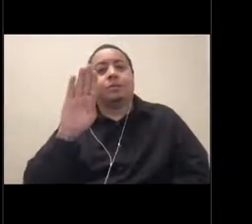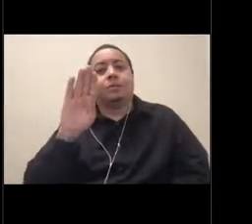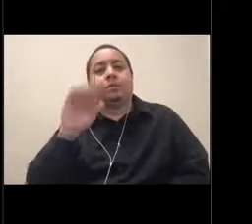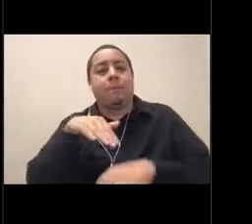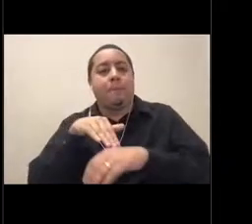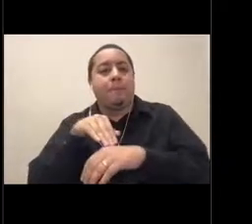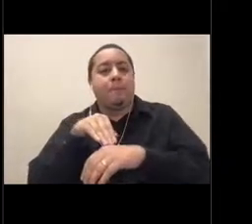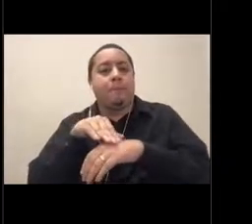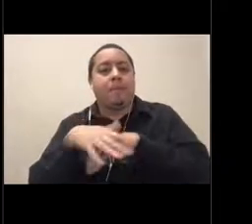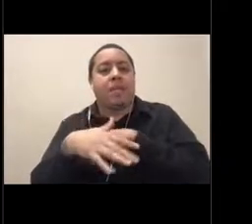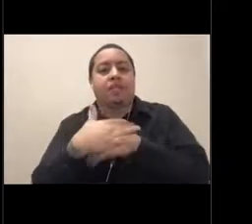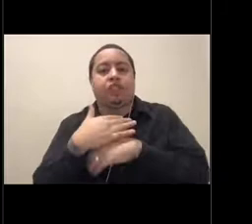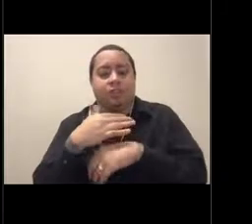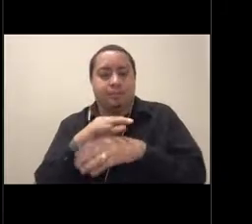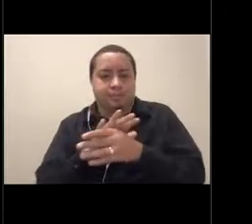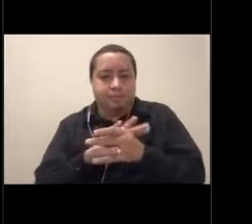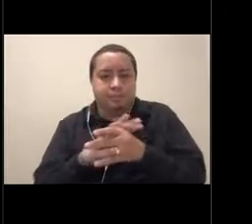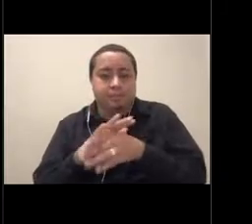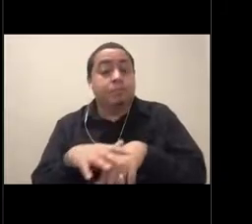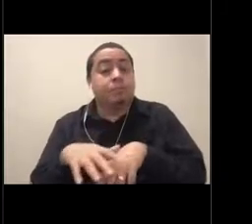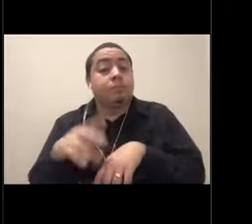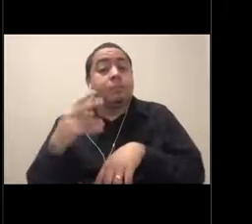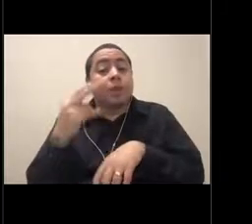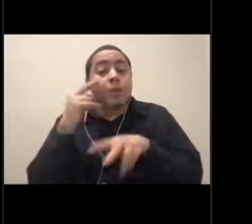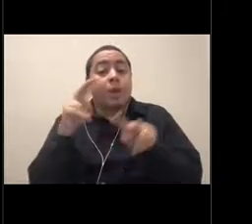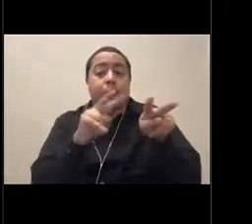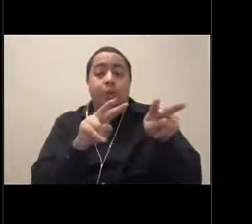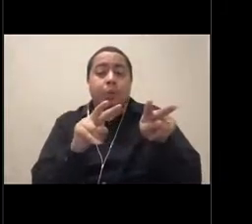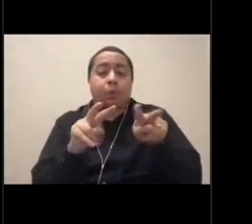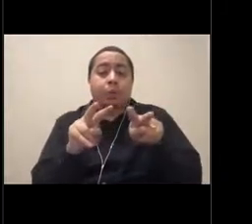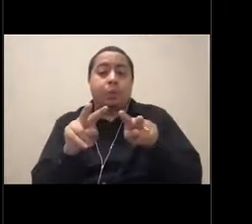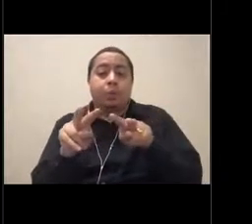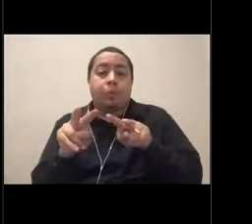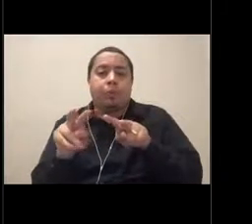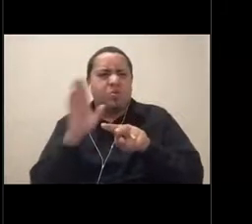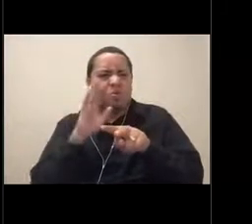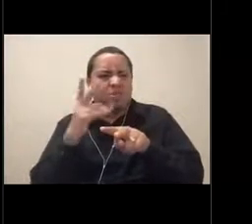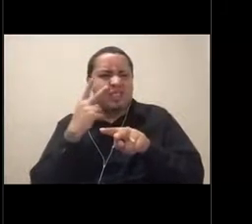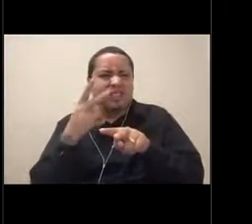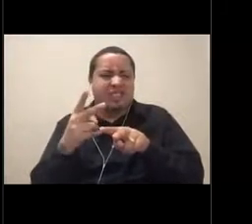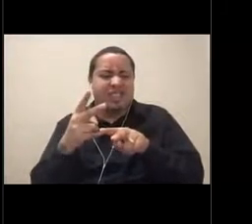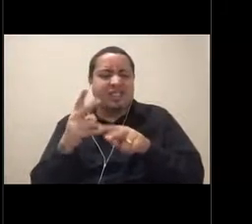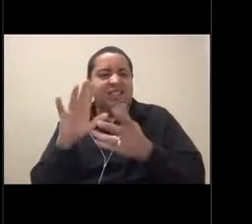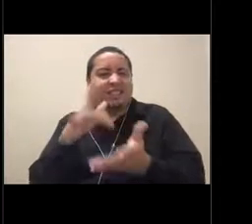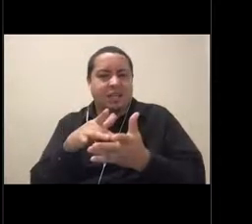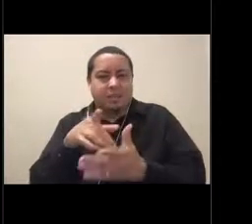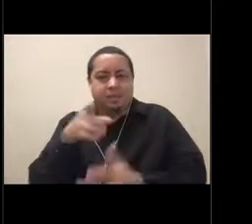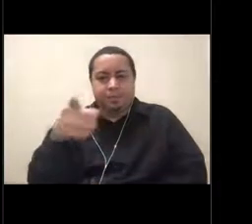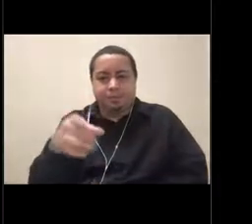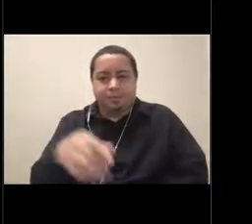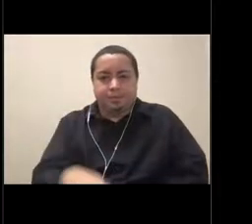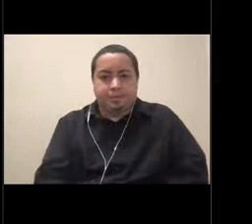And as we pan around, you're going to be able to see across the street where the Sanctuary Exploration Center is located. So it's a really busy spot.